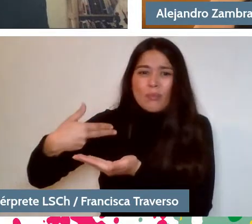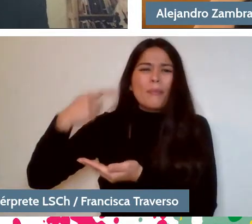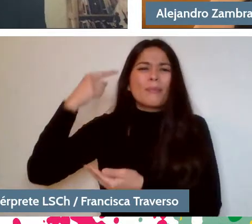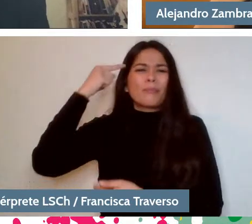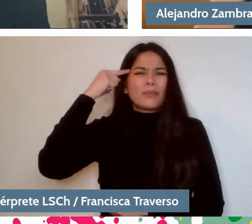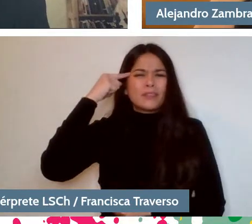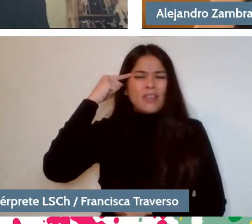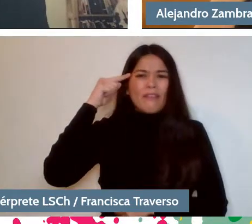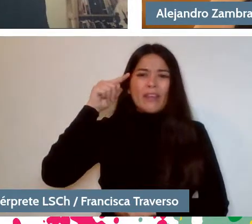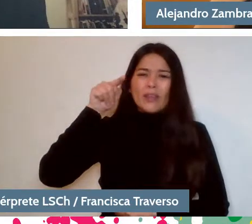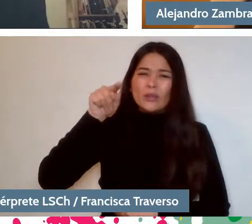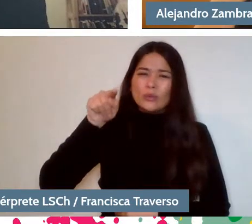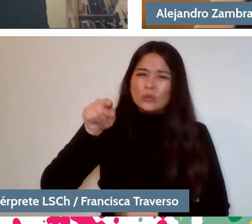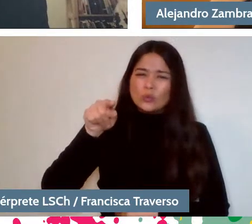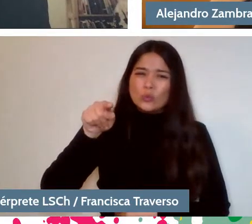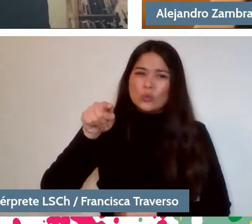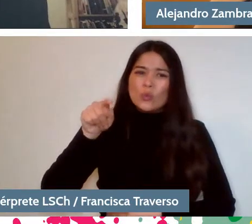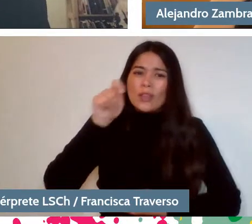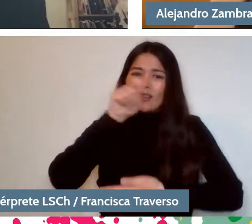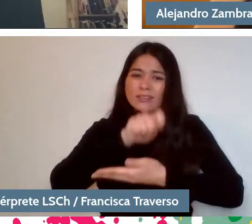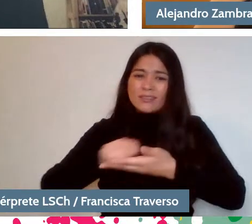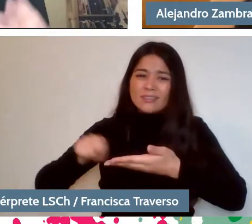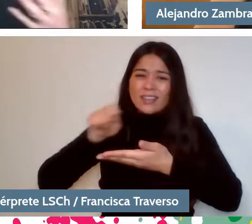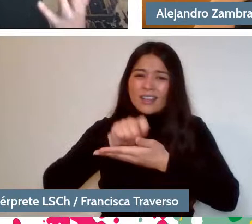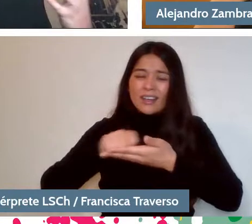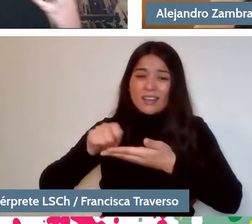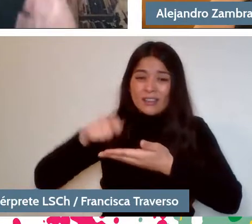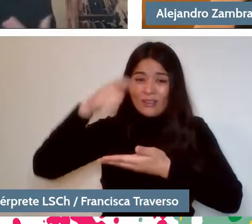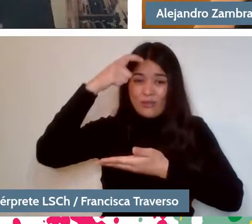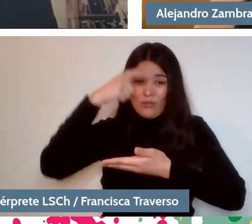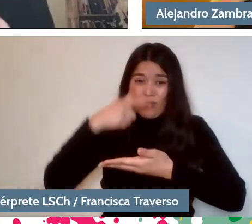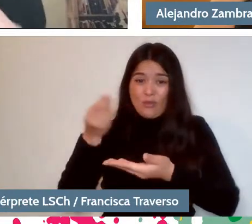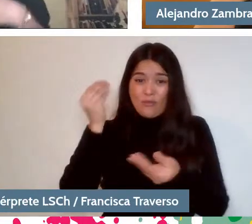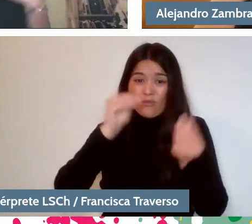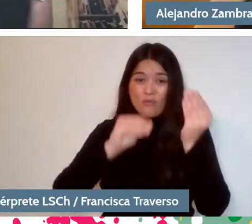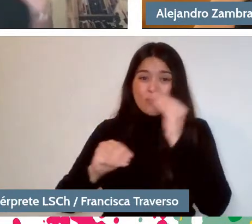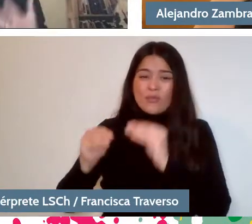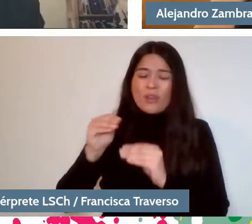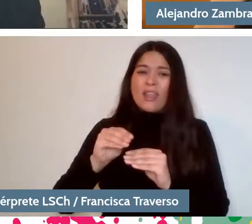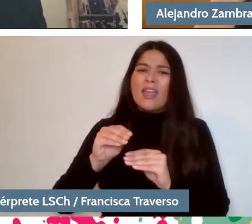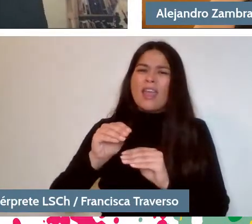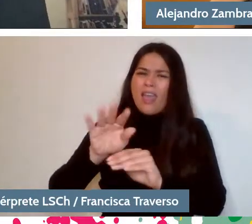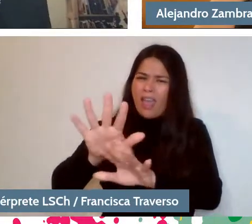and don't necessarily have questions to ask but you always want to thank them.